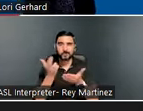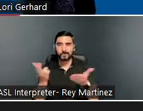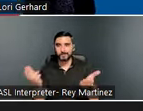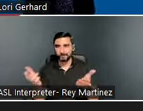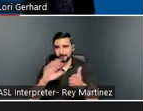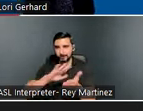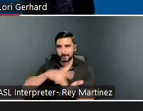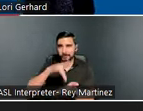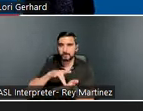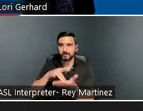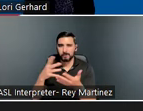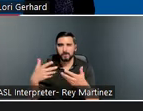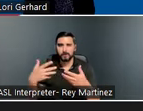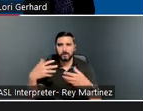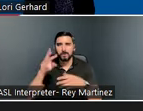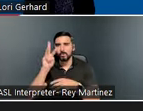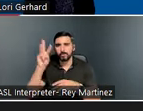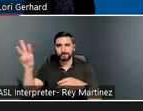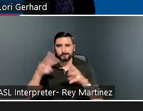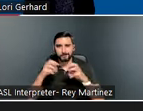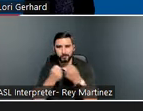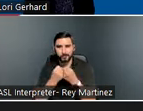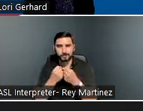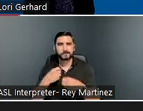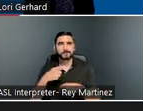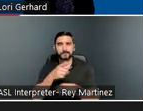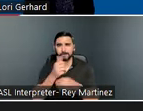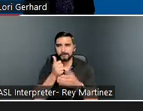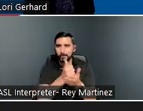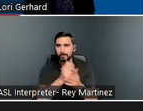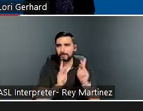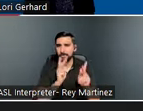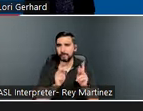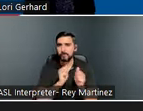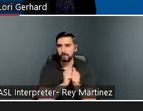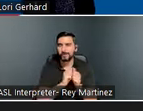Enhancing Housing Stability for Individuals with Traumatic Brain Injury at Risk for or